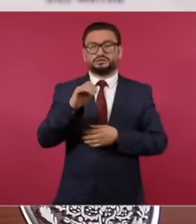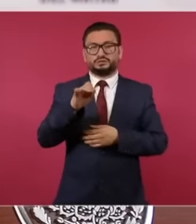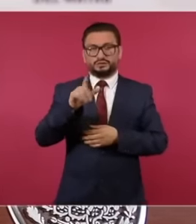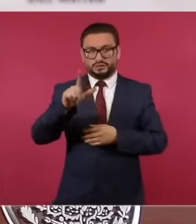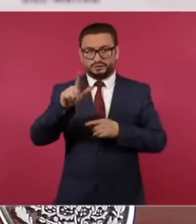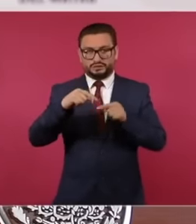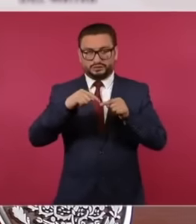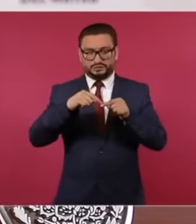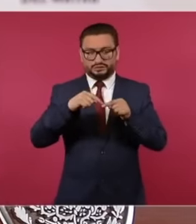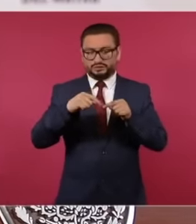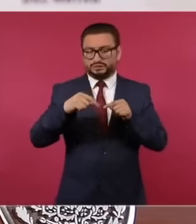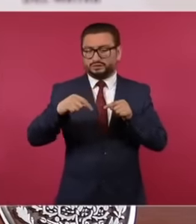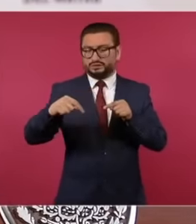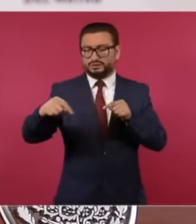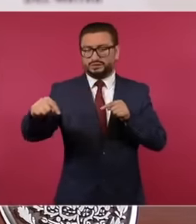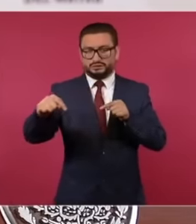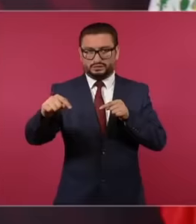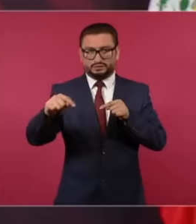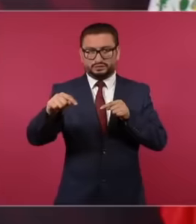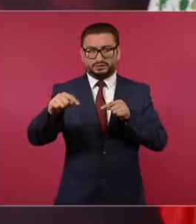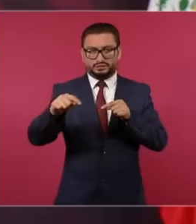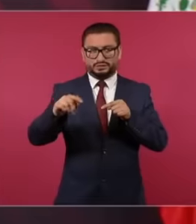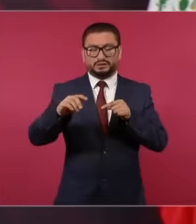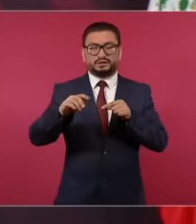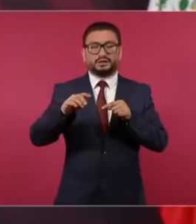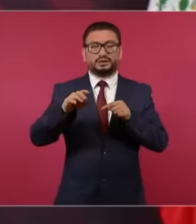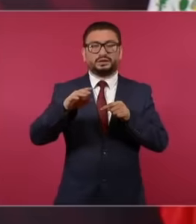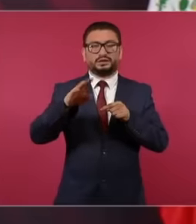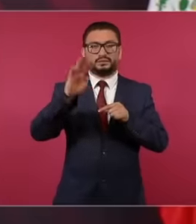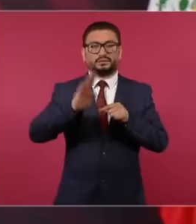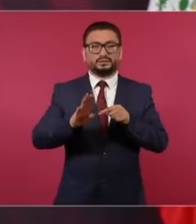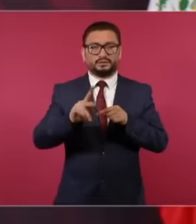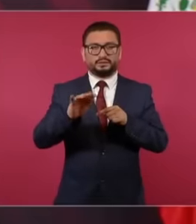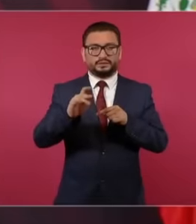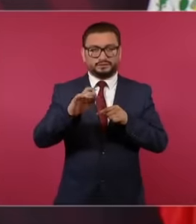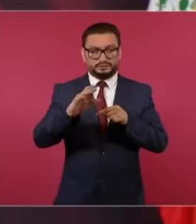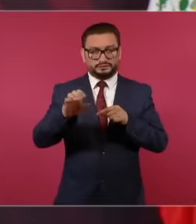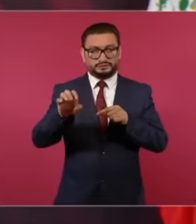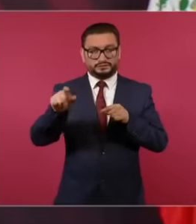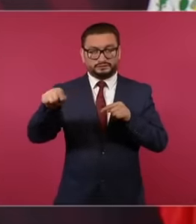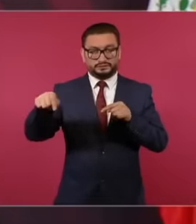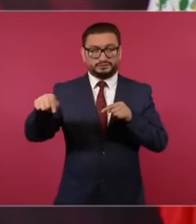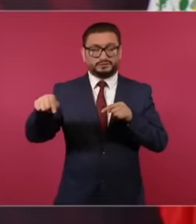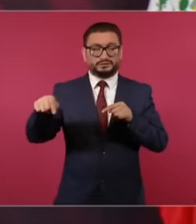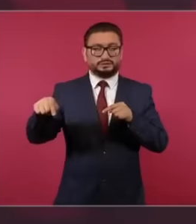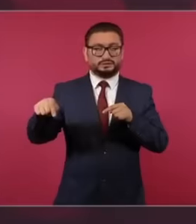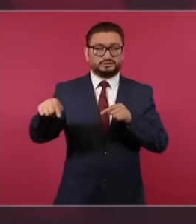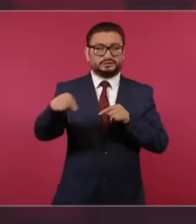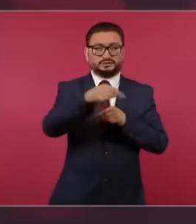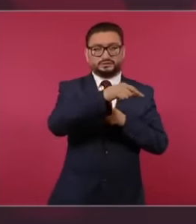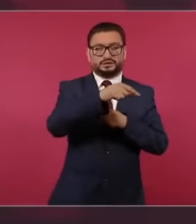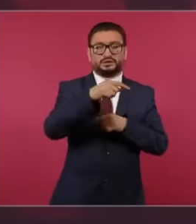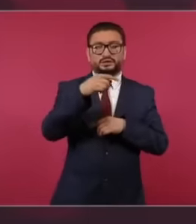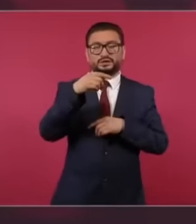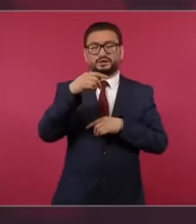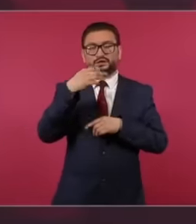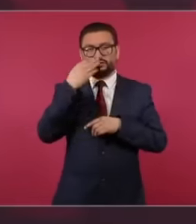Belize from Belize to Flores to